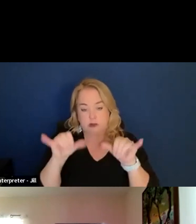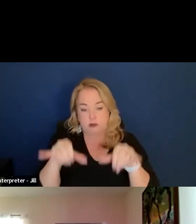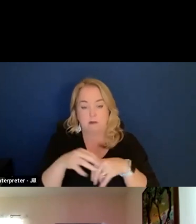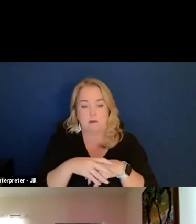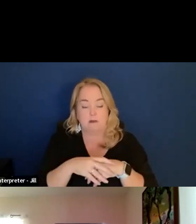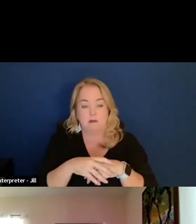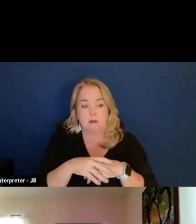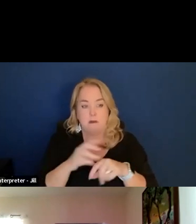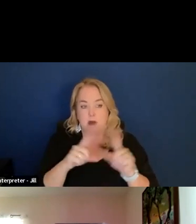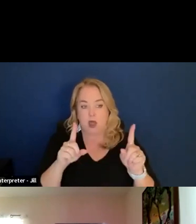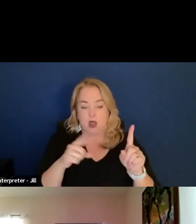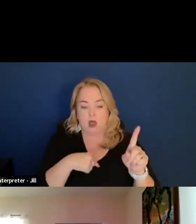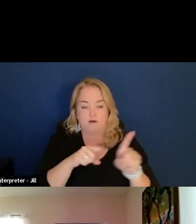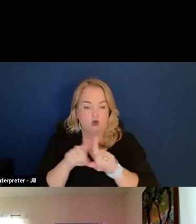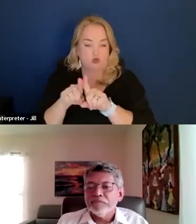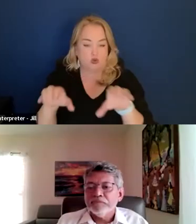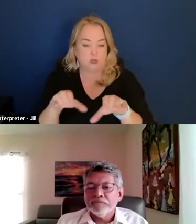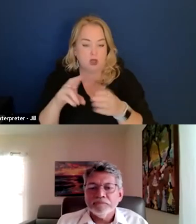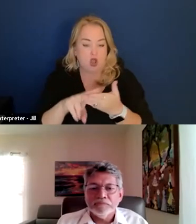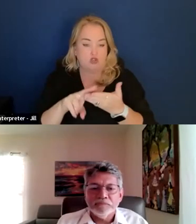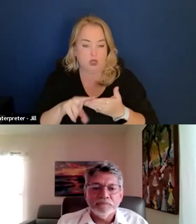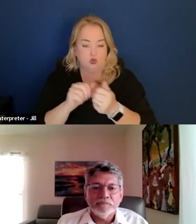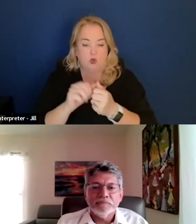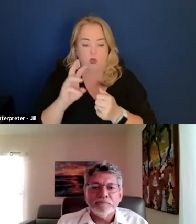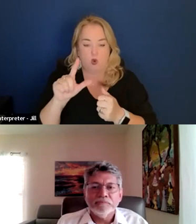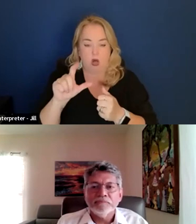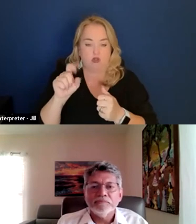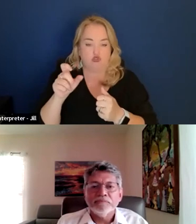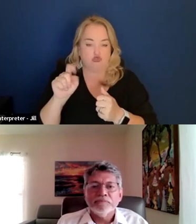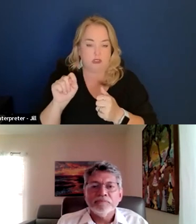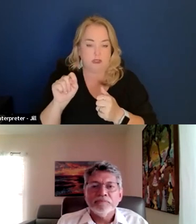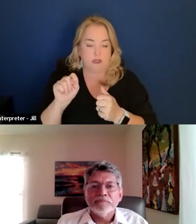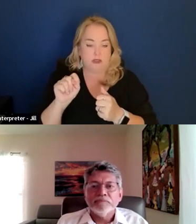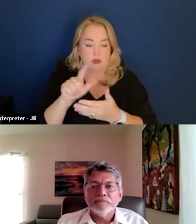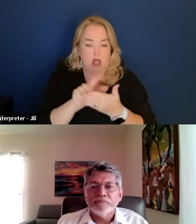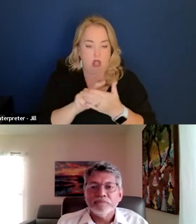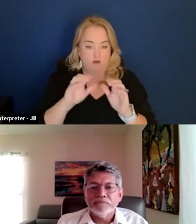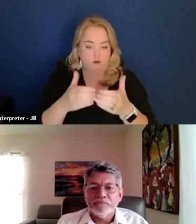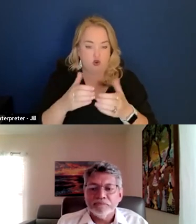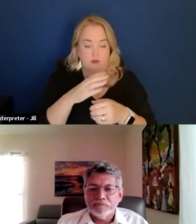But I've also done contracts with Wall Street law firms, and firearms purchases.